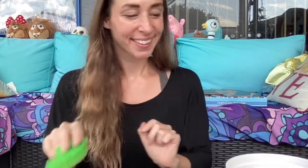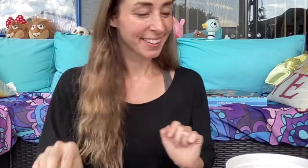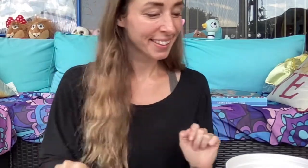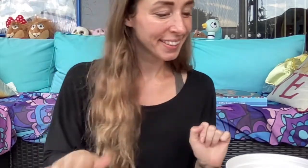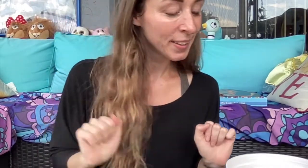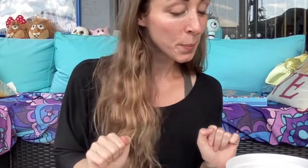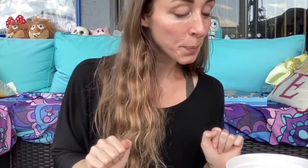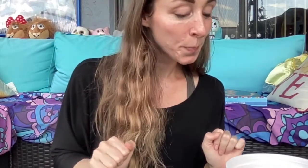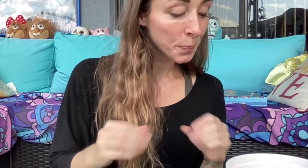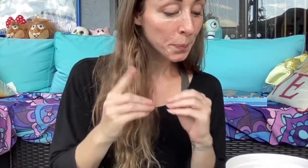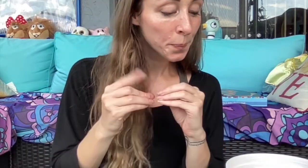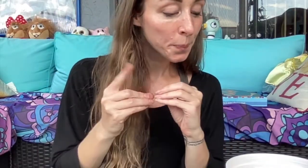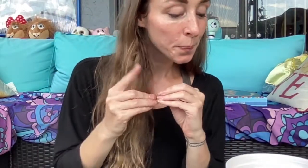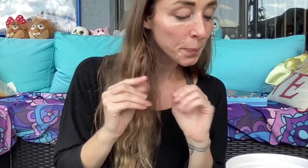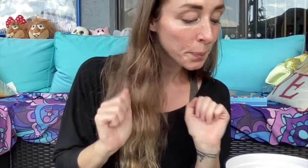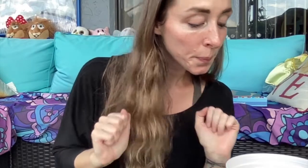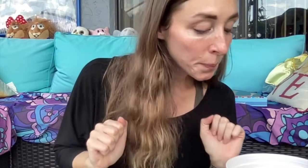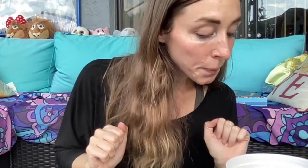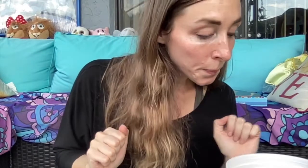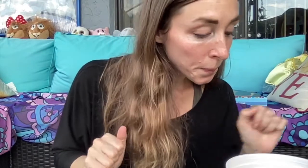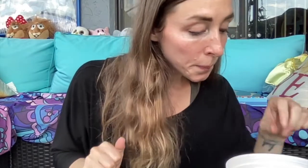One more...